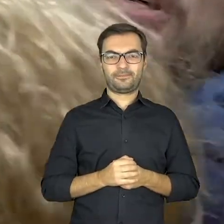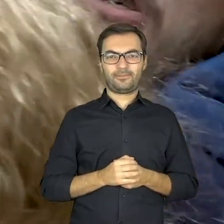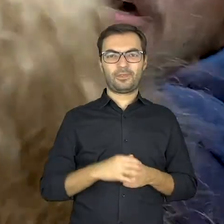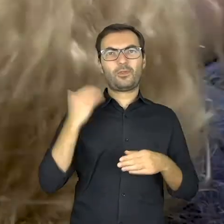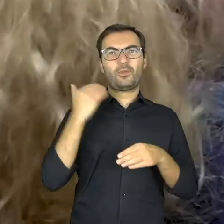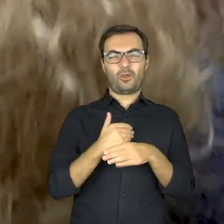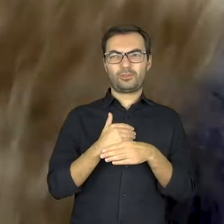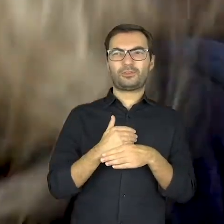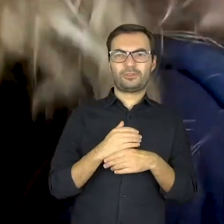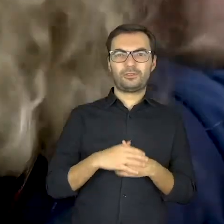At night.